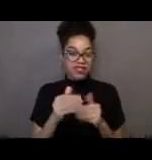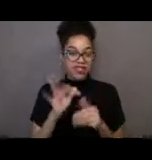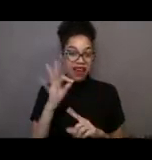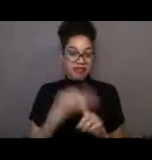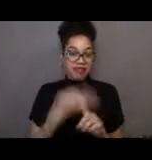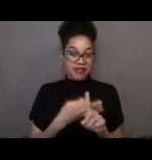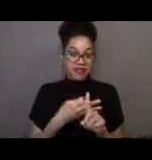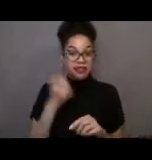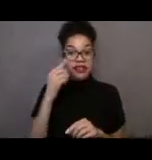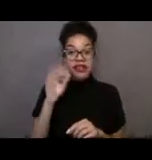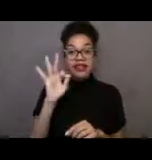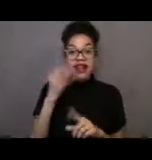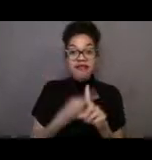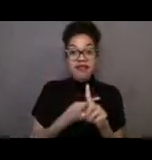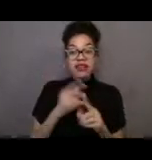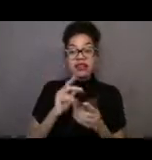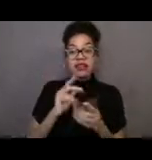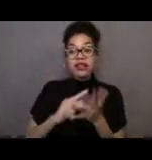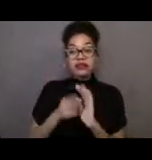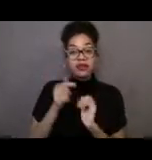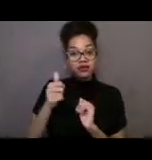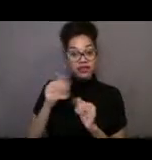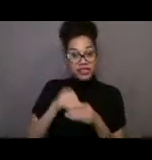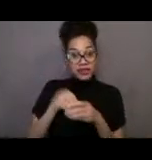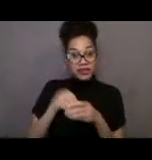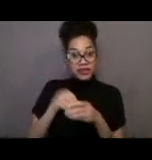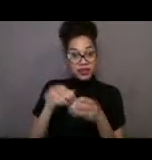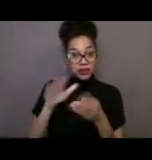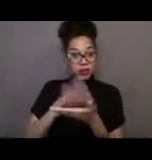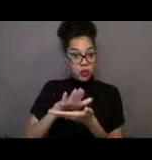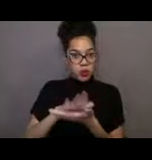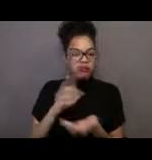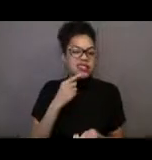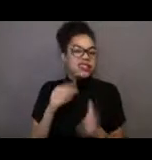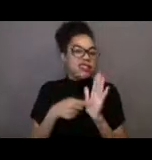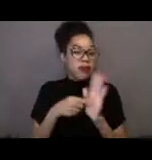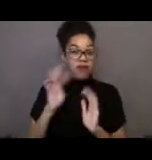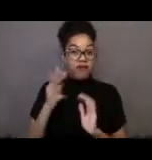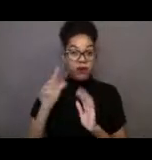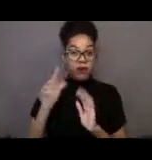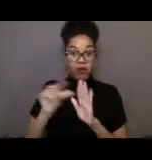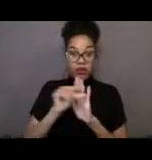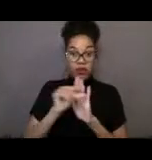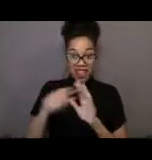So the whole time you're in fourth grade this leatherback is swimming just one way.